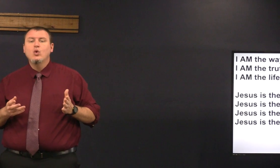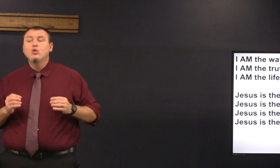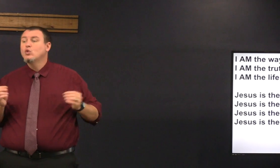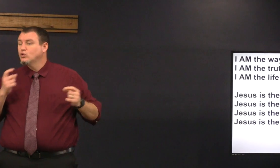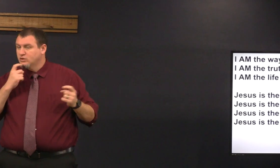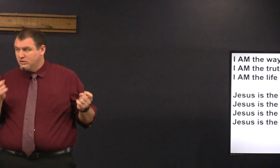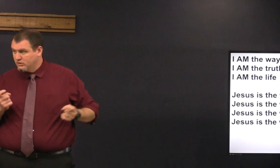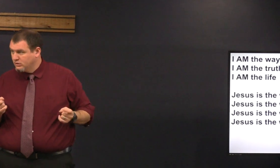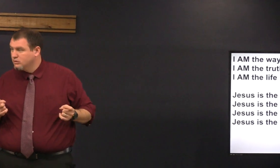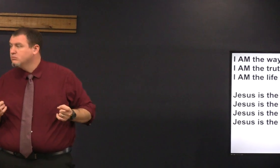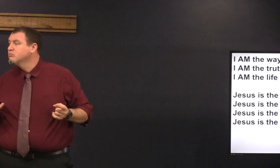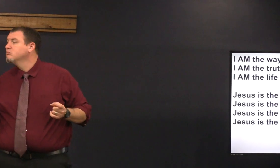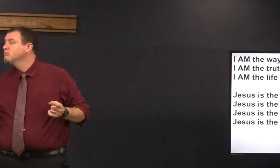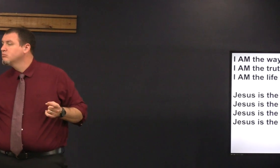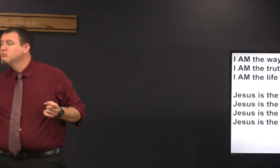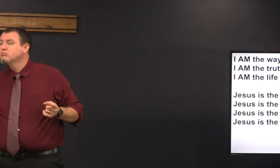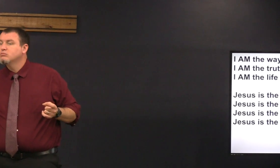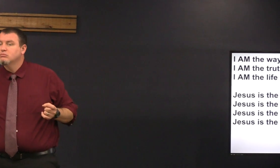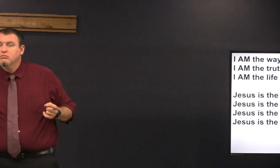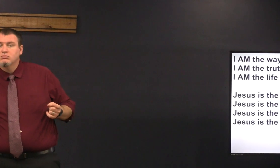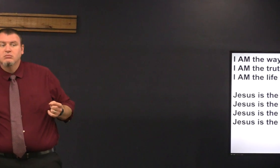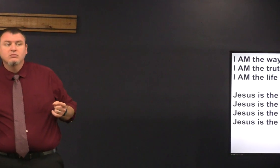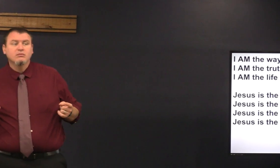the pure truth without sin